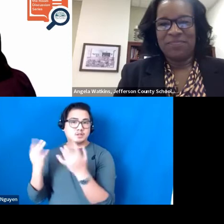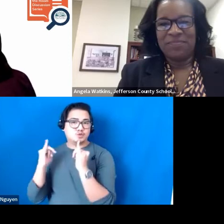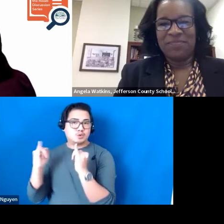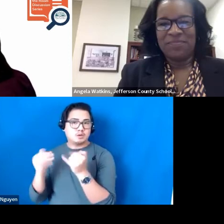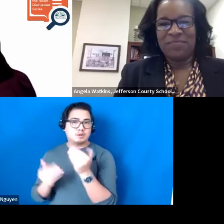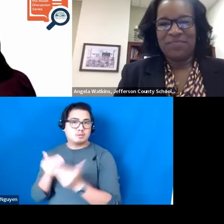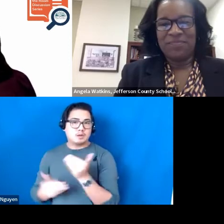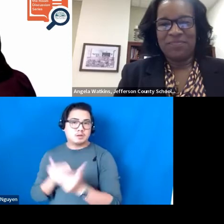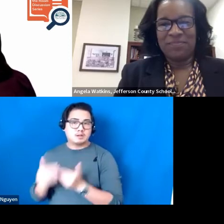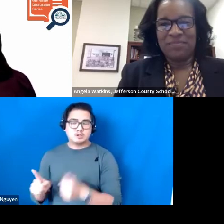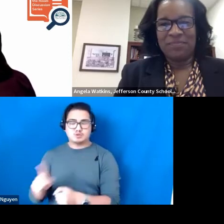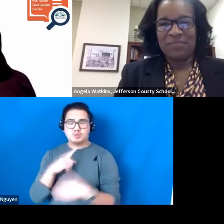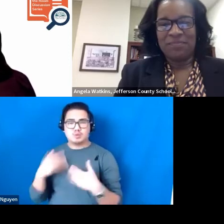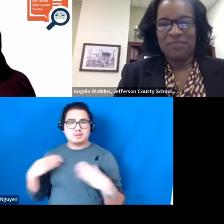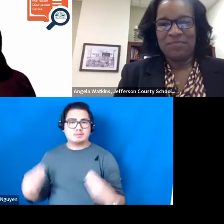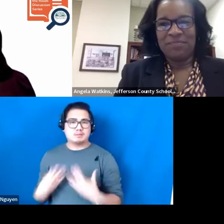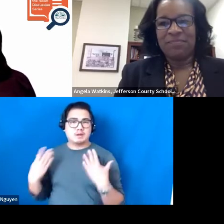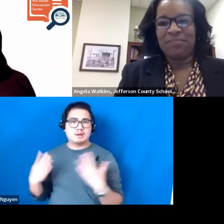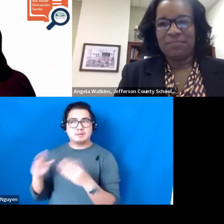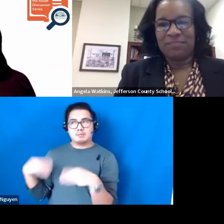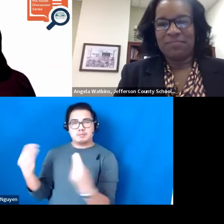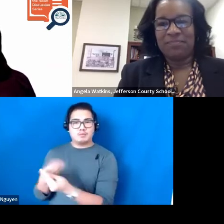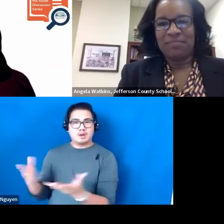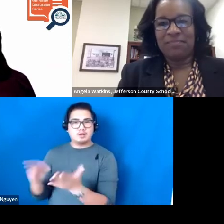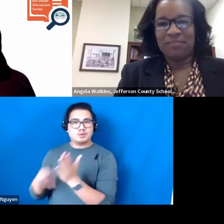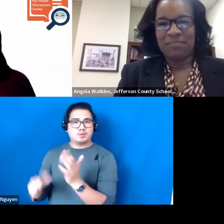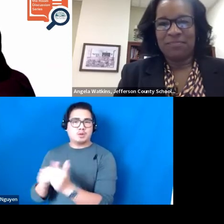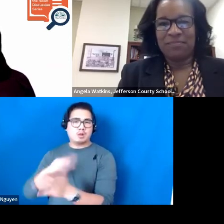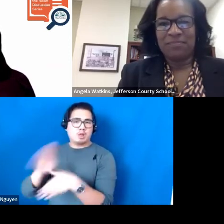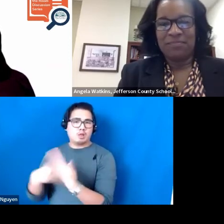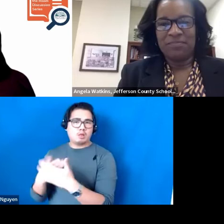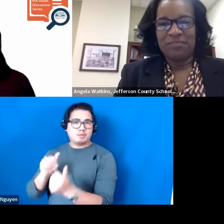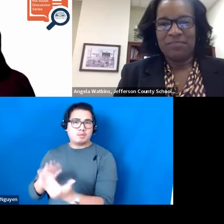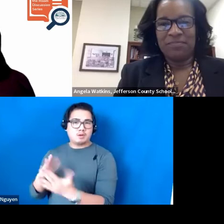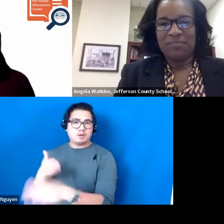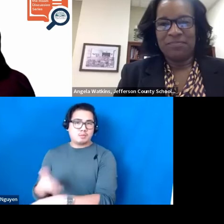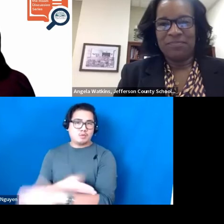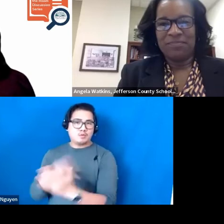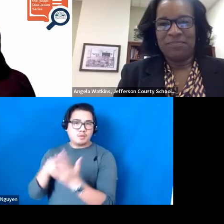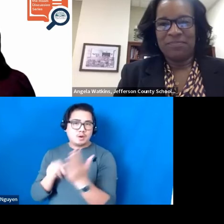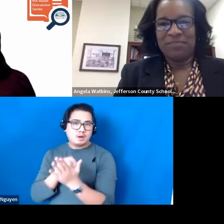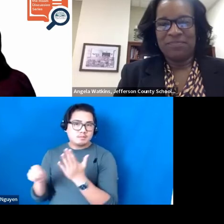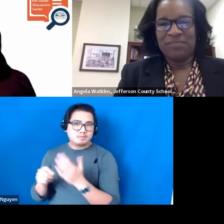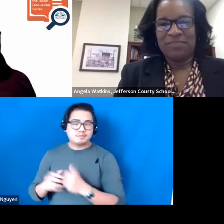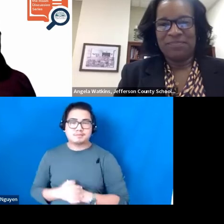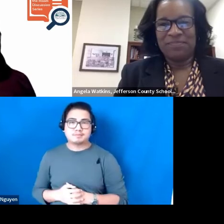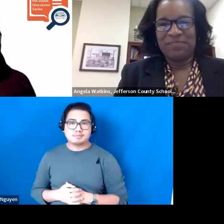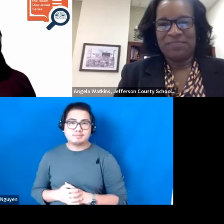She is passionate about providing students with a comprehensive approach to reading literacy. Welcome panelists.